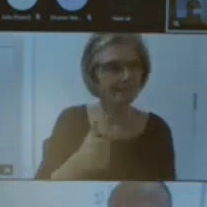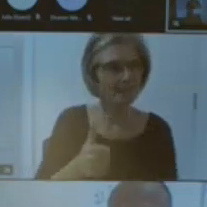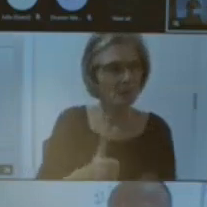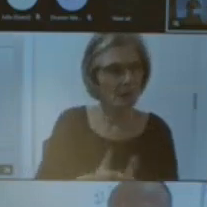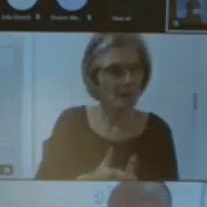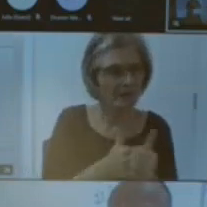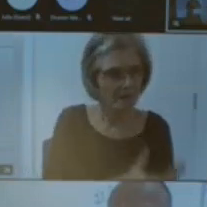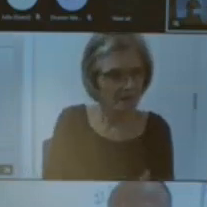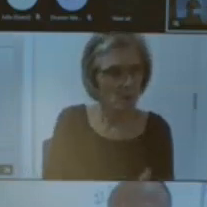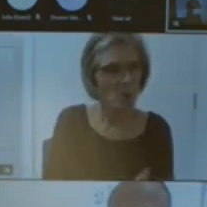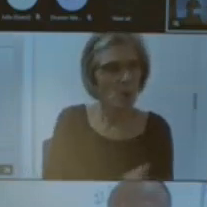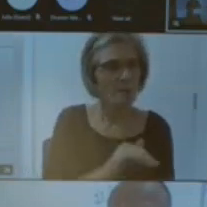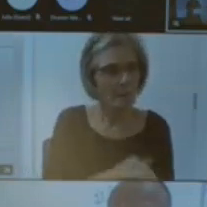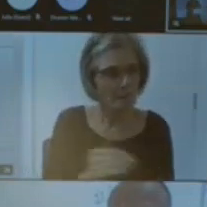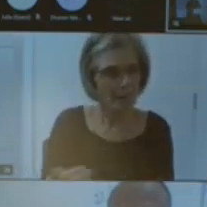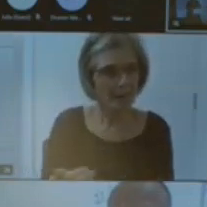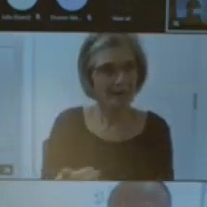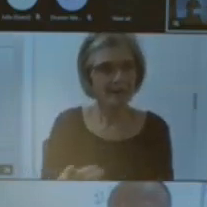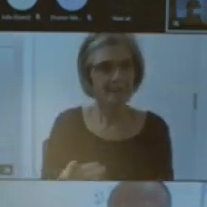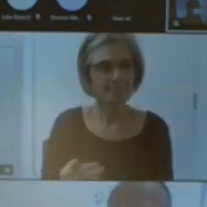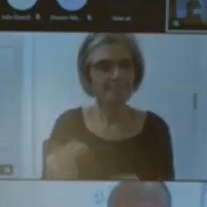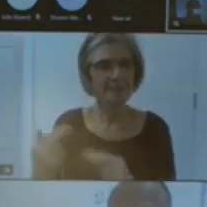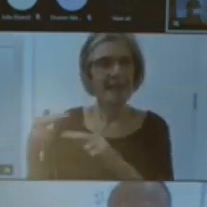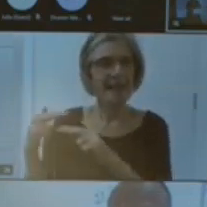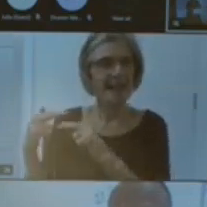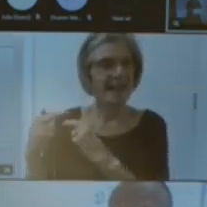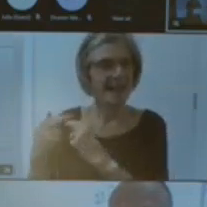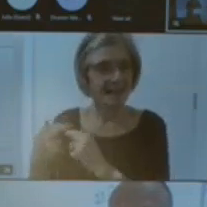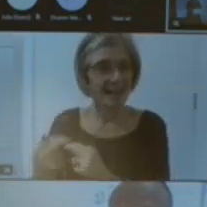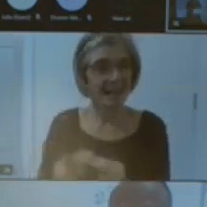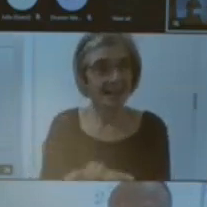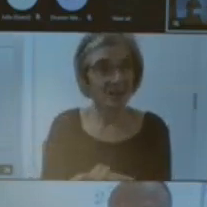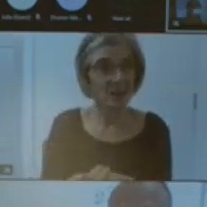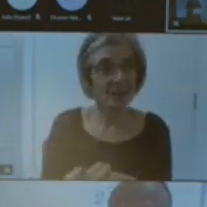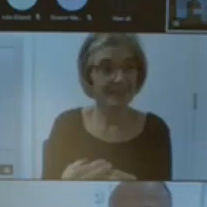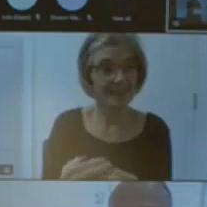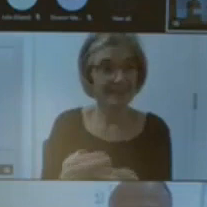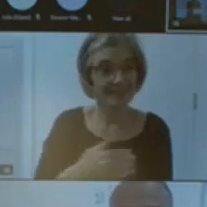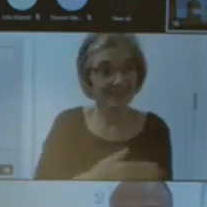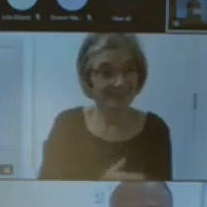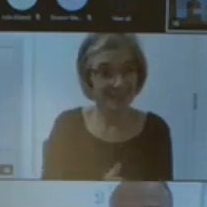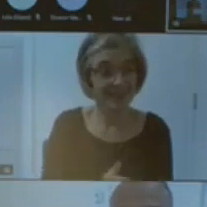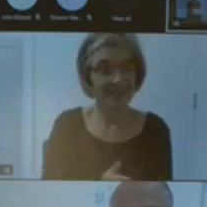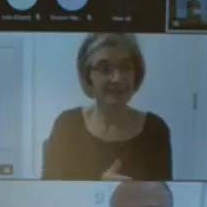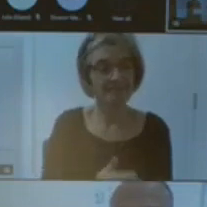very familiar with the idea of cator looking up to particular collections so Laura and I youselves as